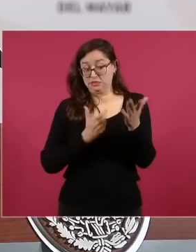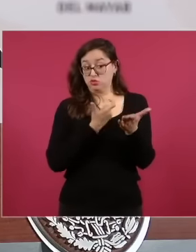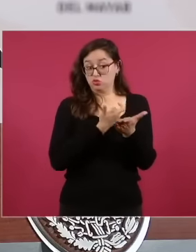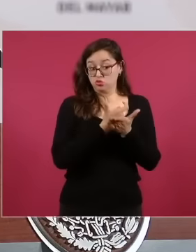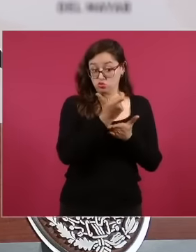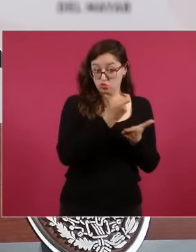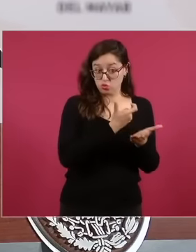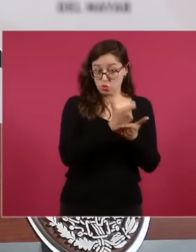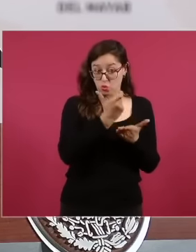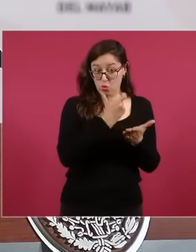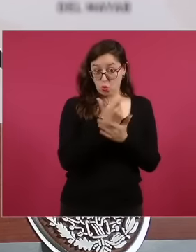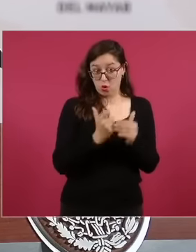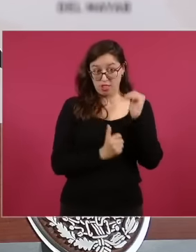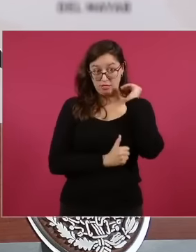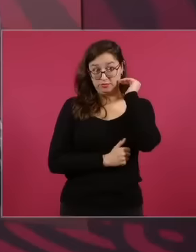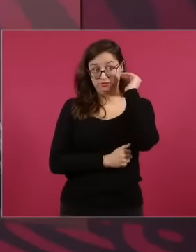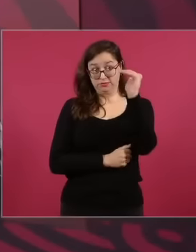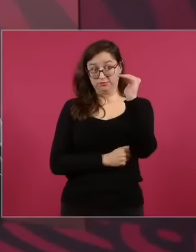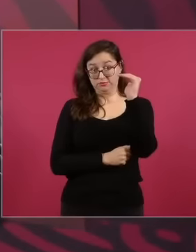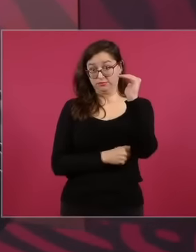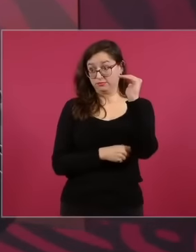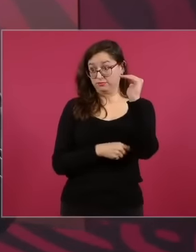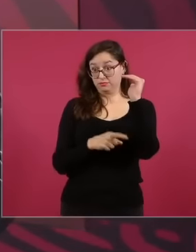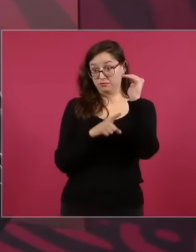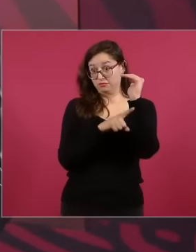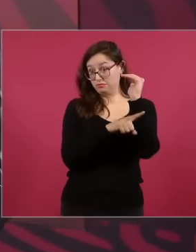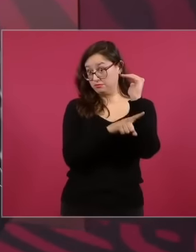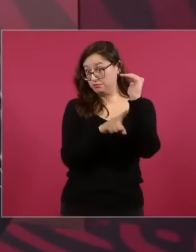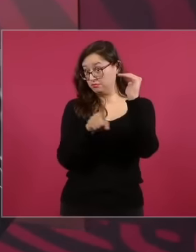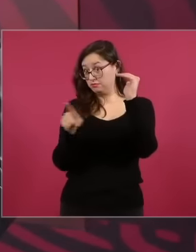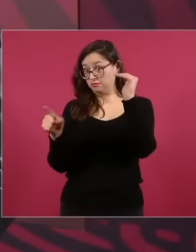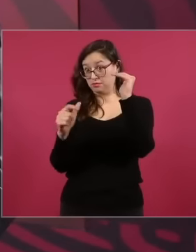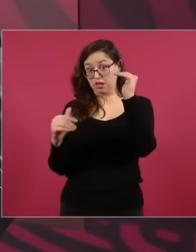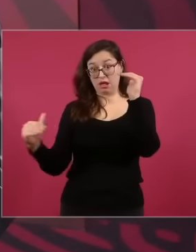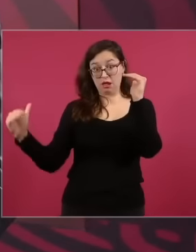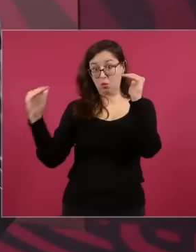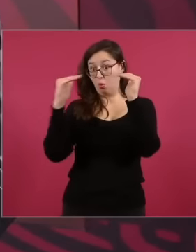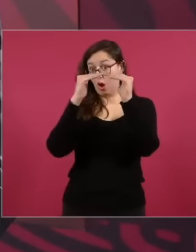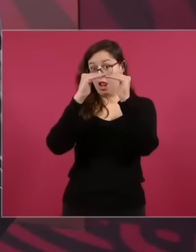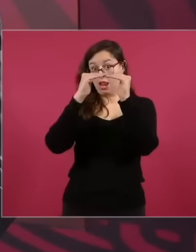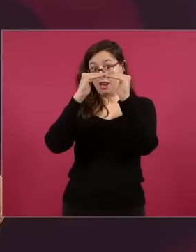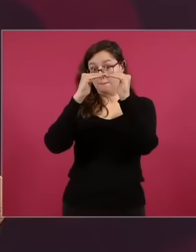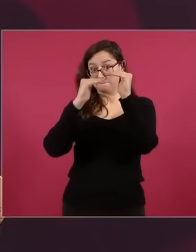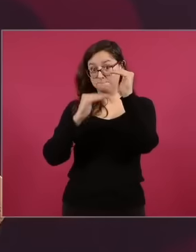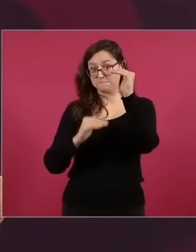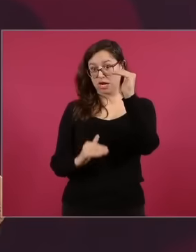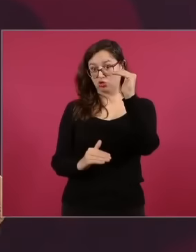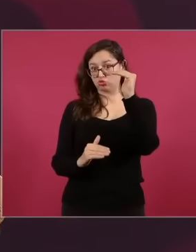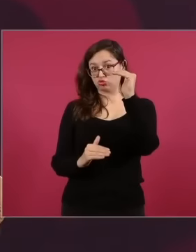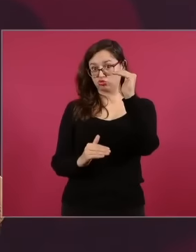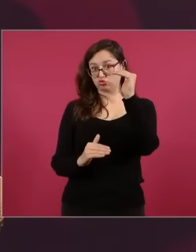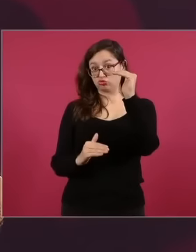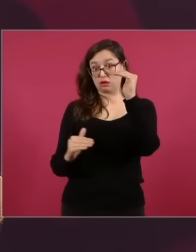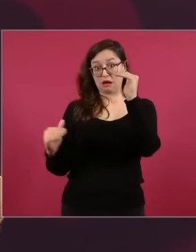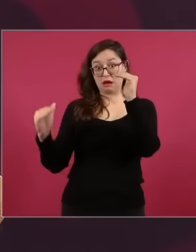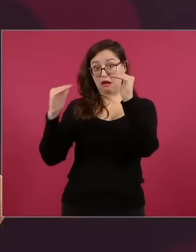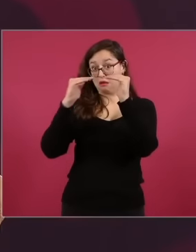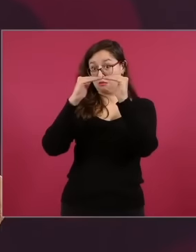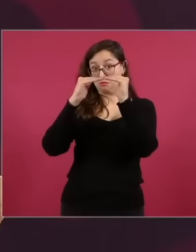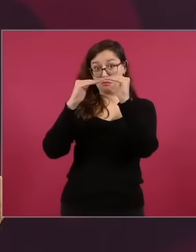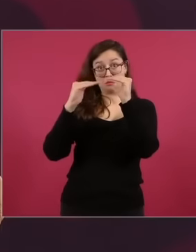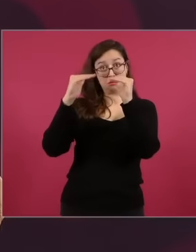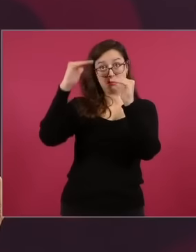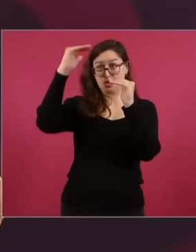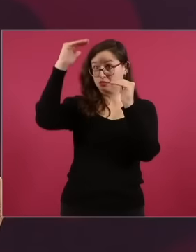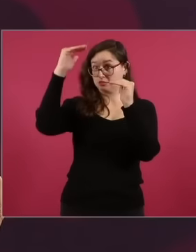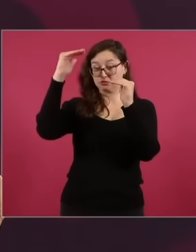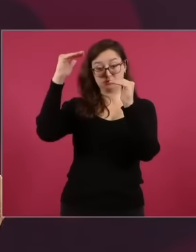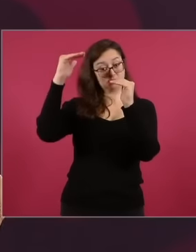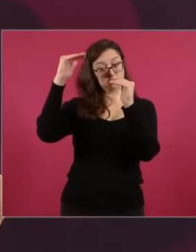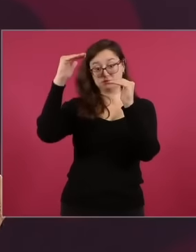the president of the republic receives and the ministers earn four times more than what